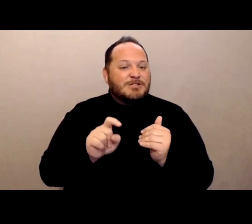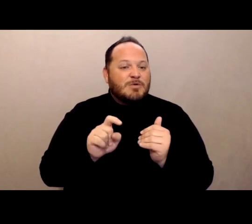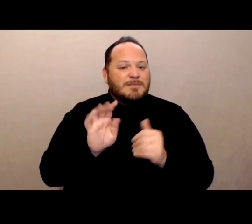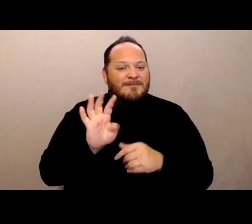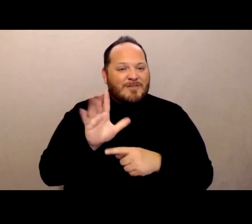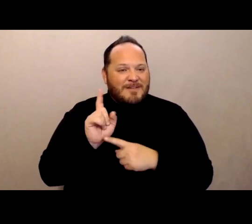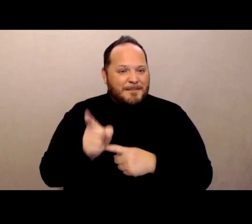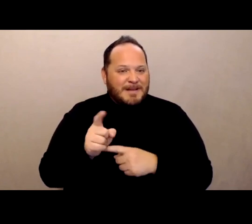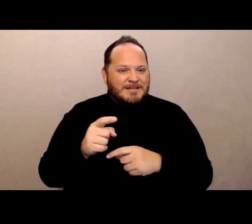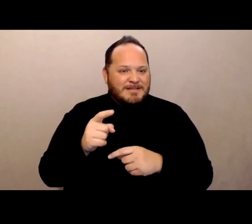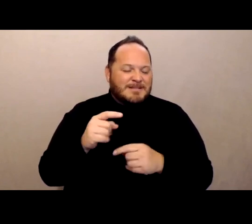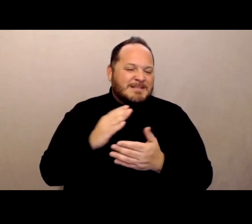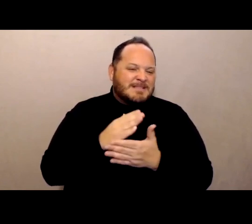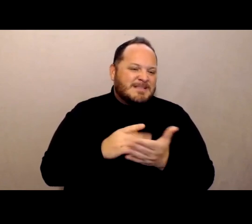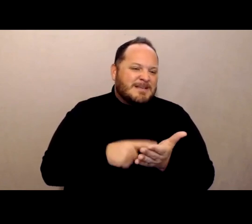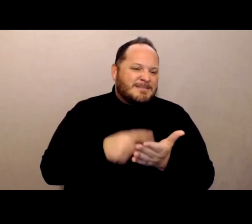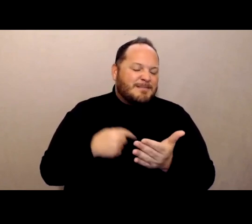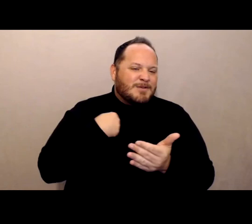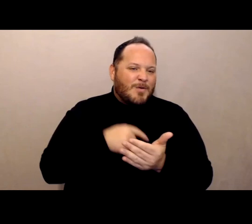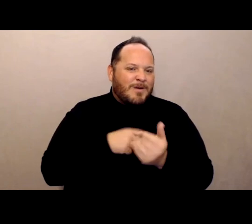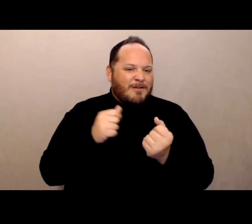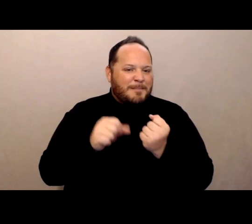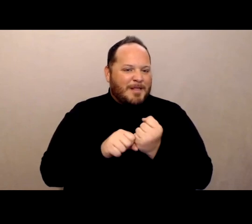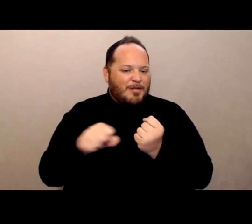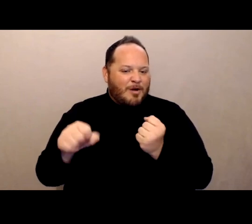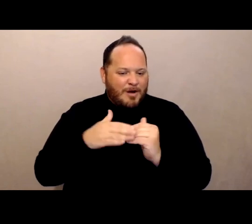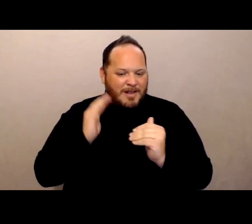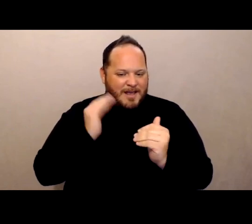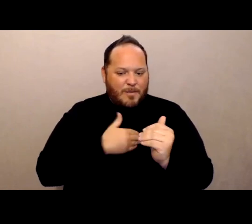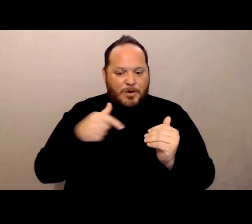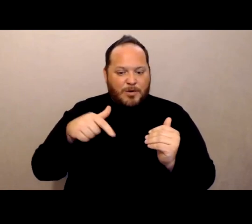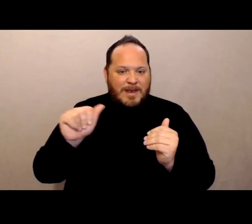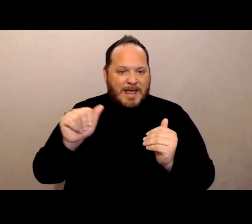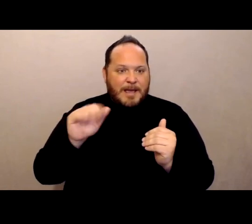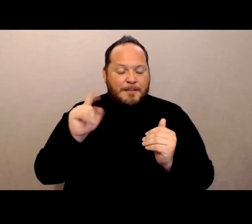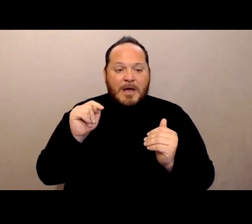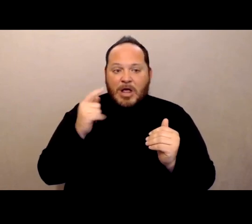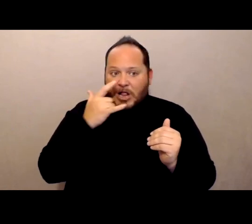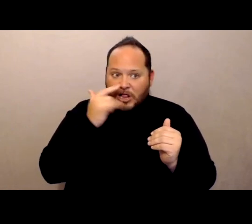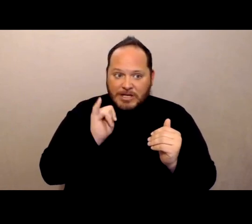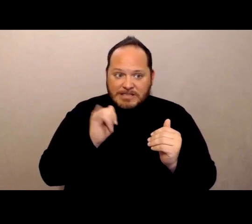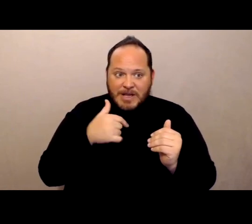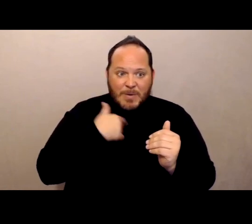We've gone long on some of our Q&A's but it looks like we're finished for the day.